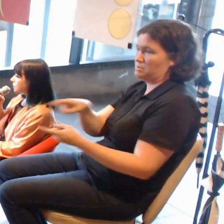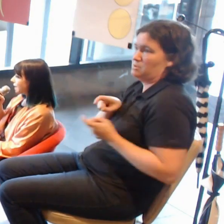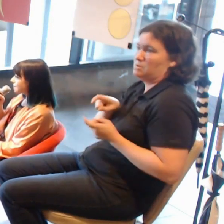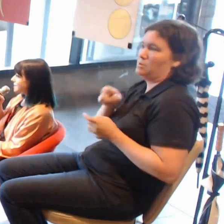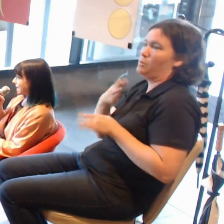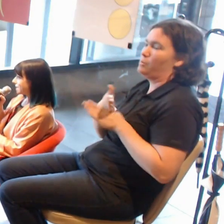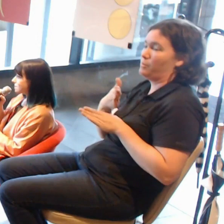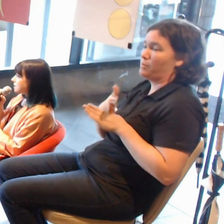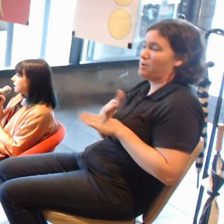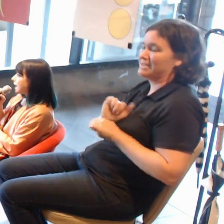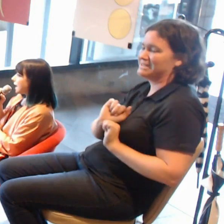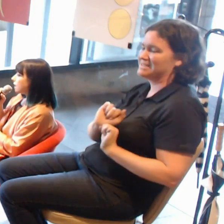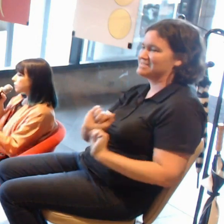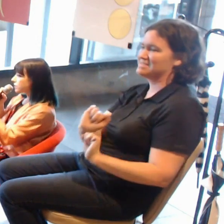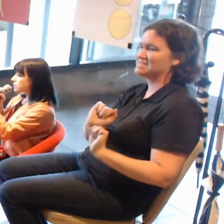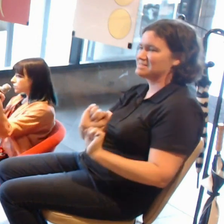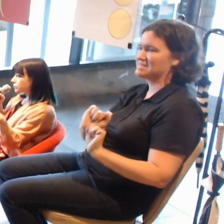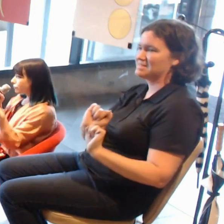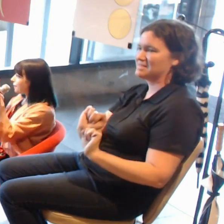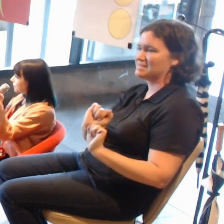Within certain parameters, of course.